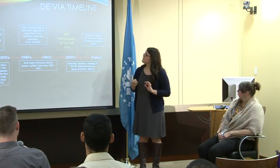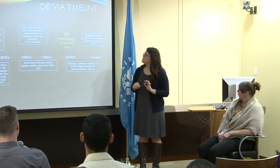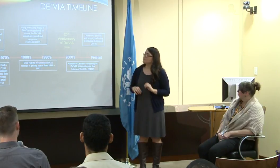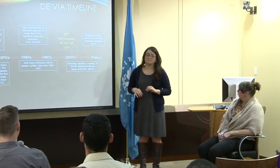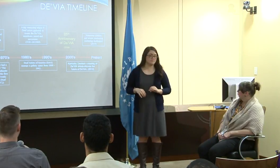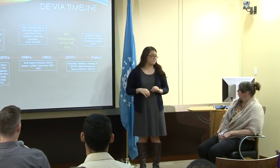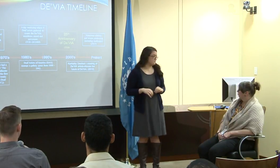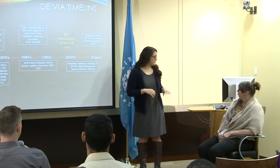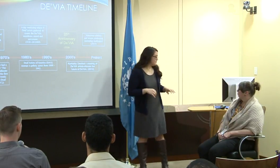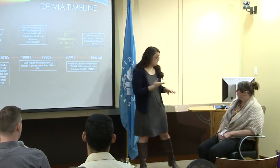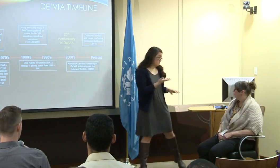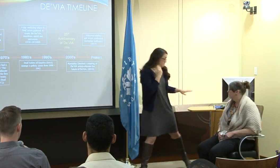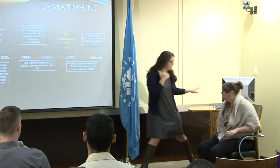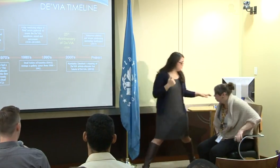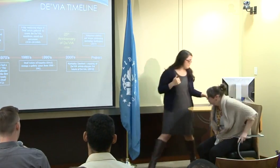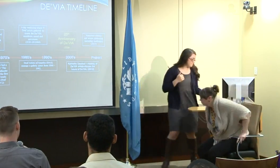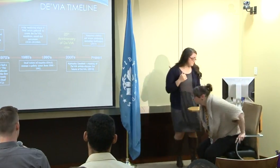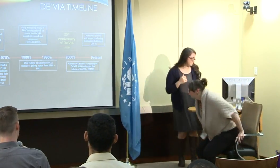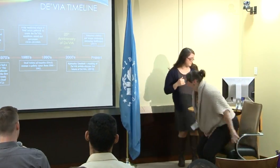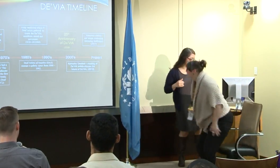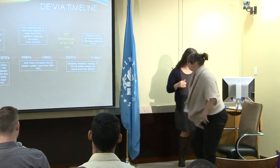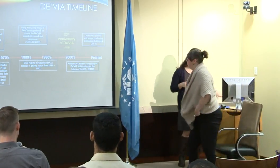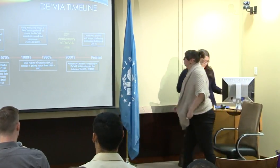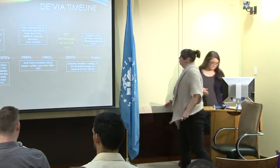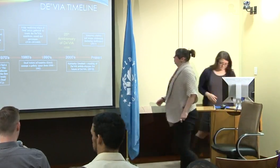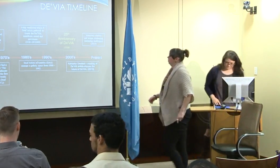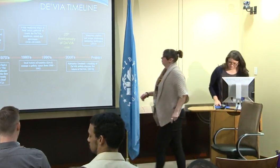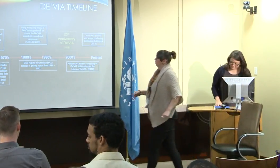to spread the word about De'VIA and what the arts impact was.